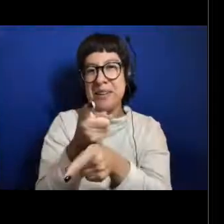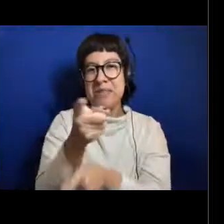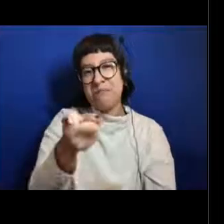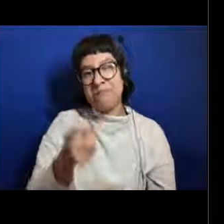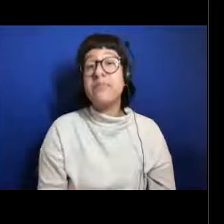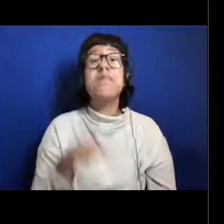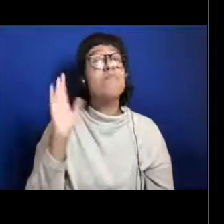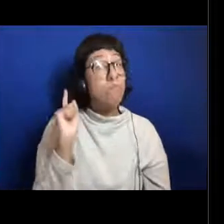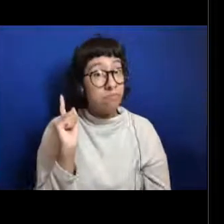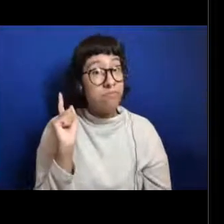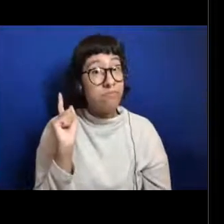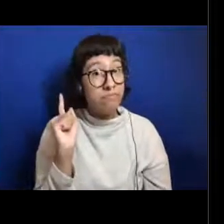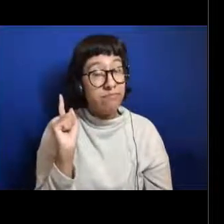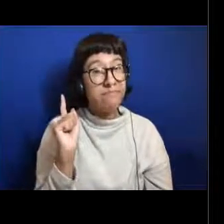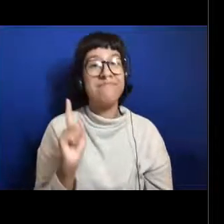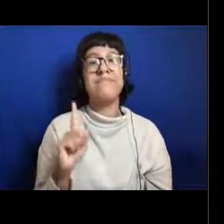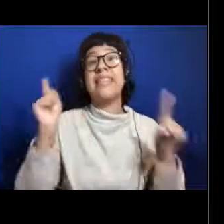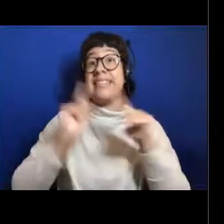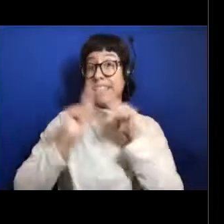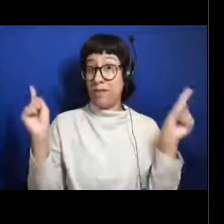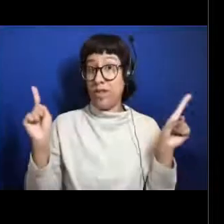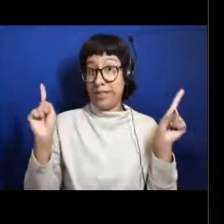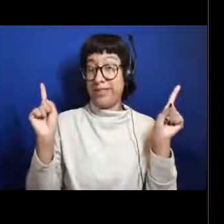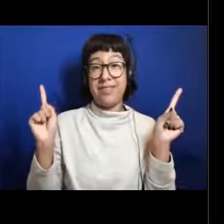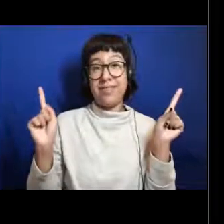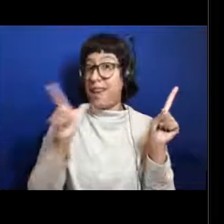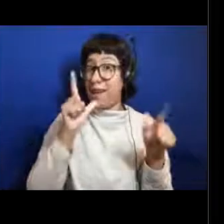but the difference here is that this is not a true spider.